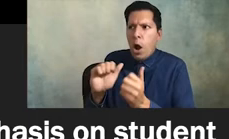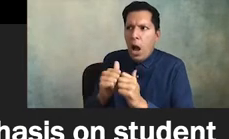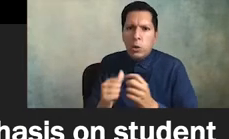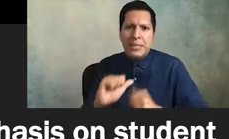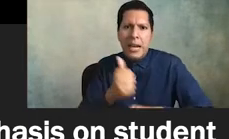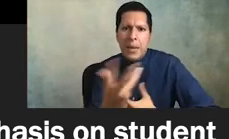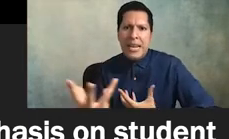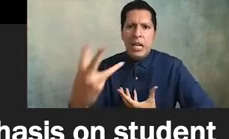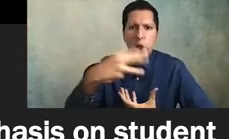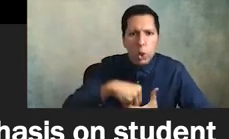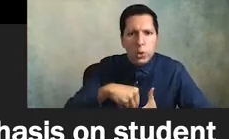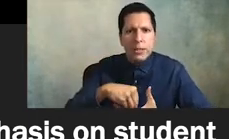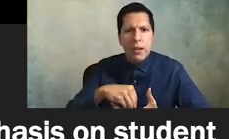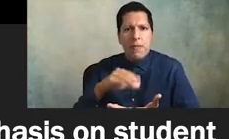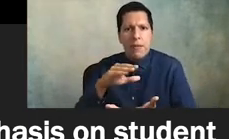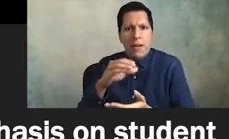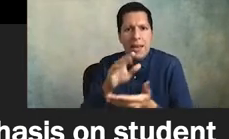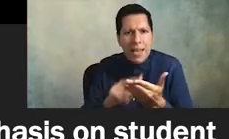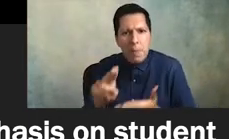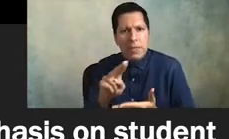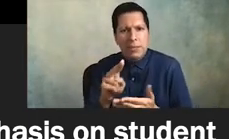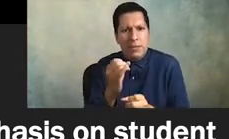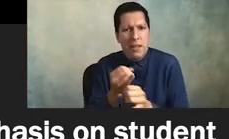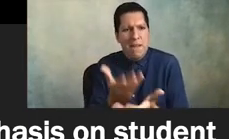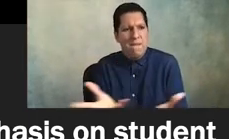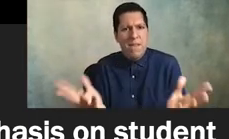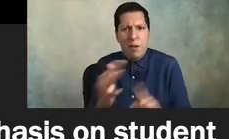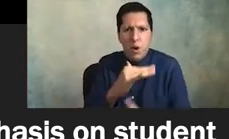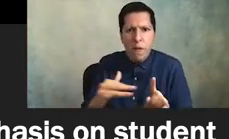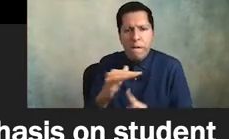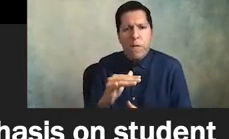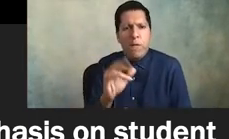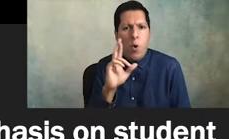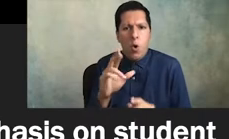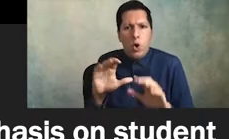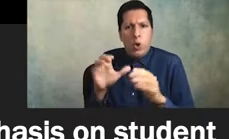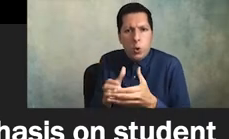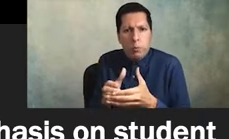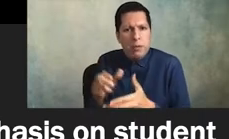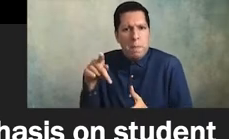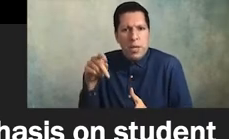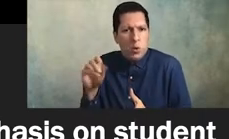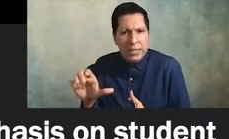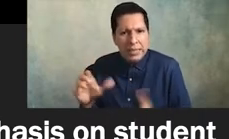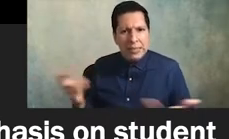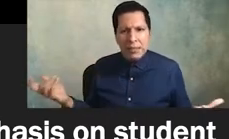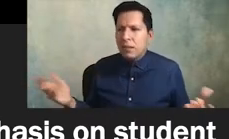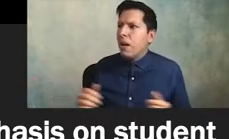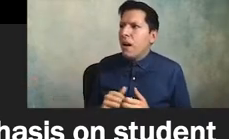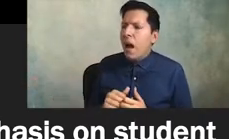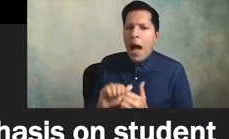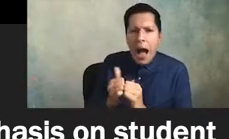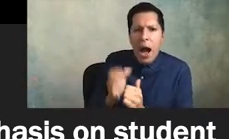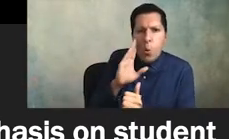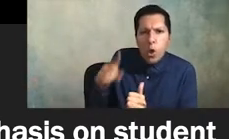campus environment for racially minoritized people of color how are they going to uh know what to do